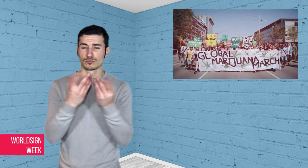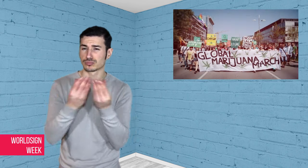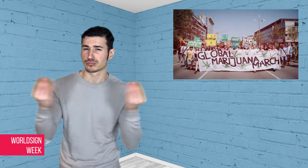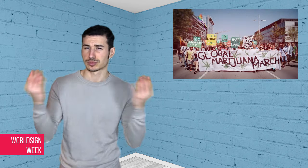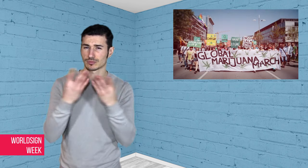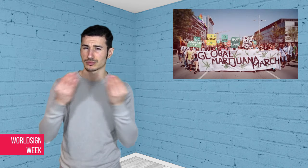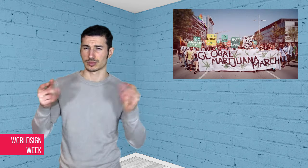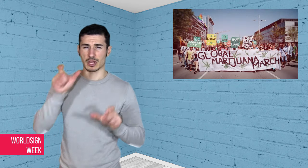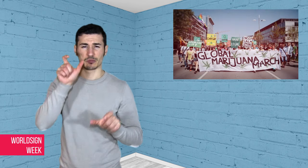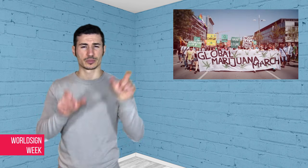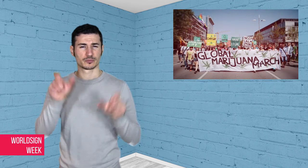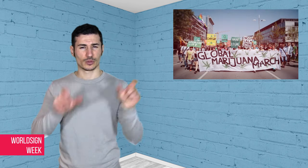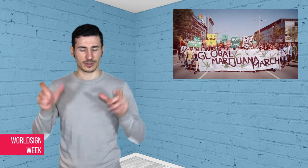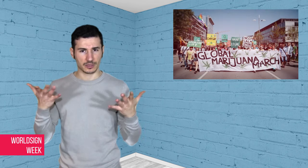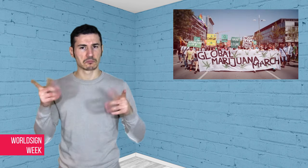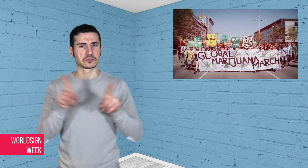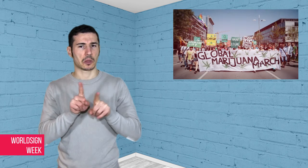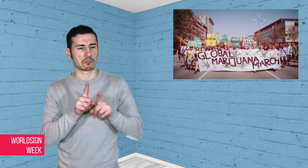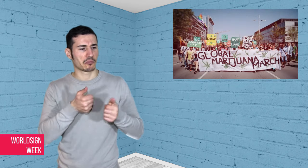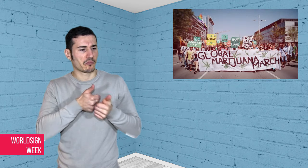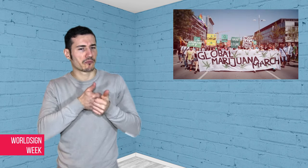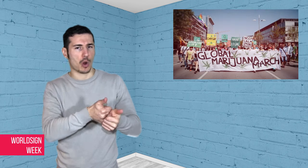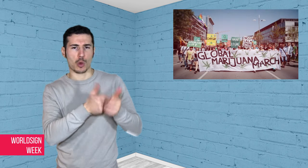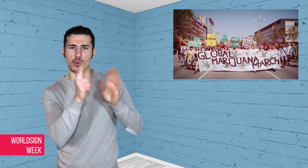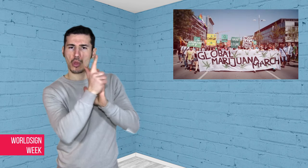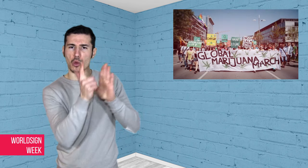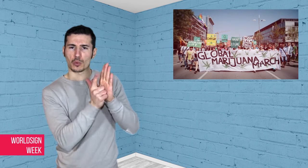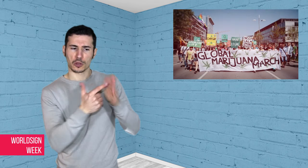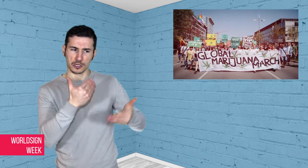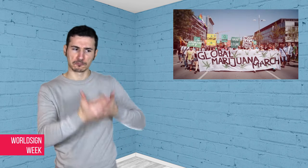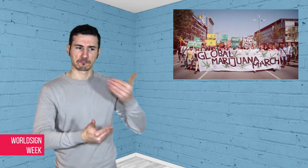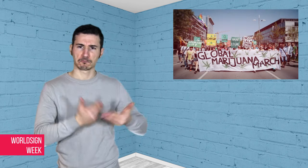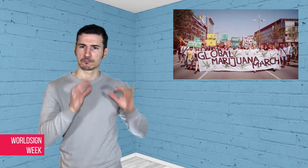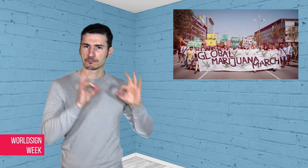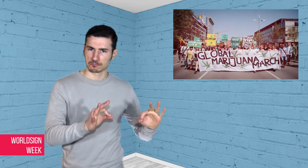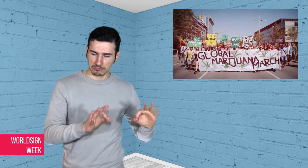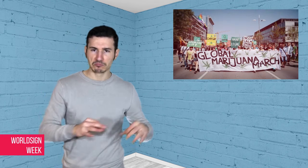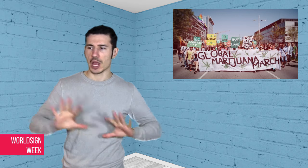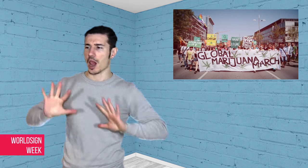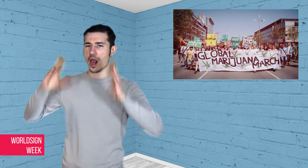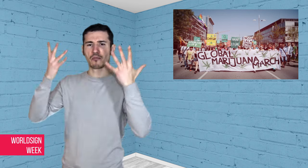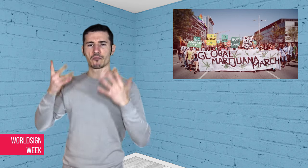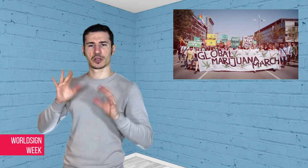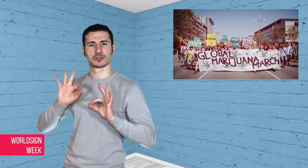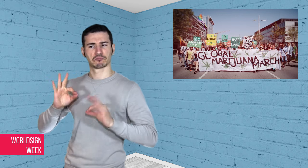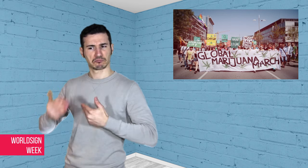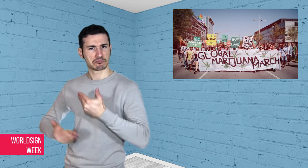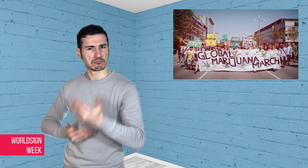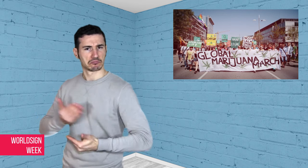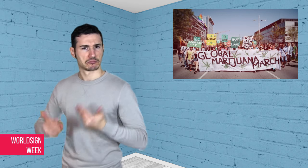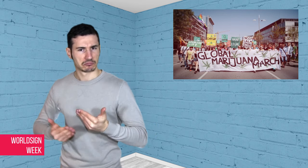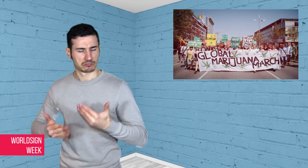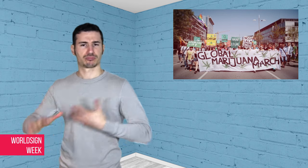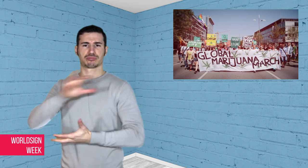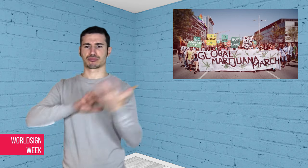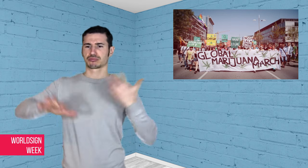The lives of thousands of law-abiding citizens are often ruined financially